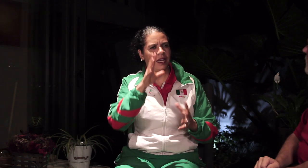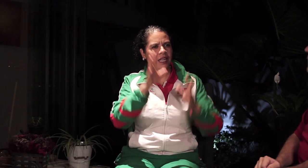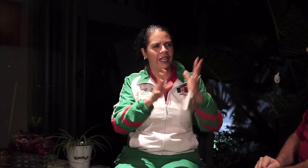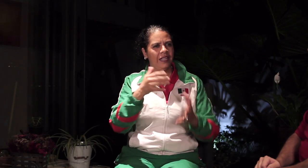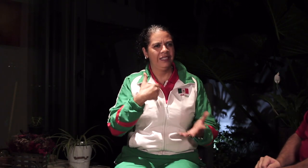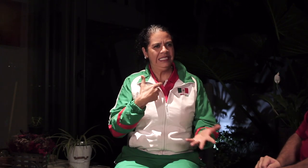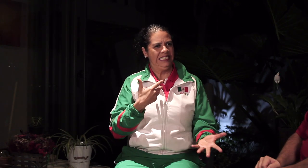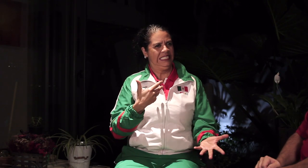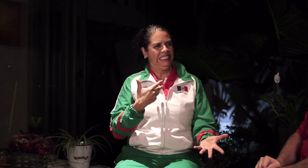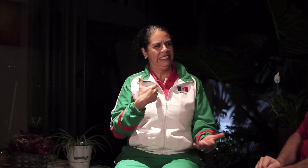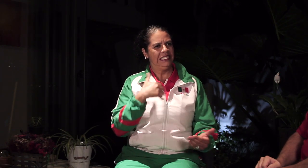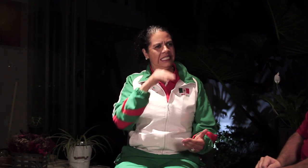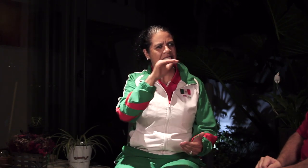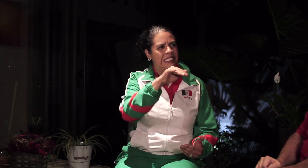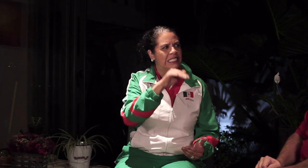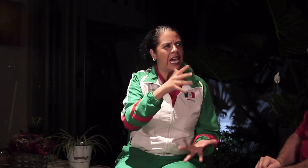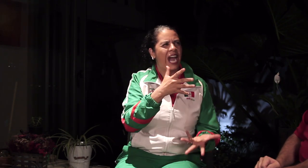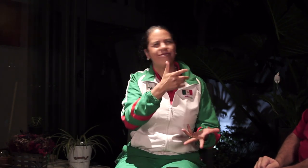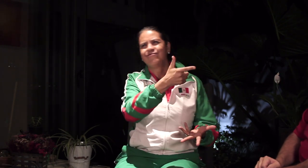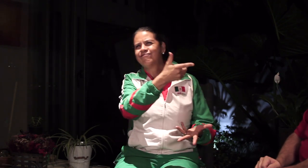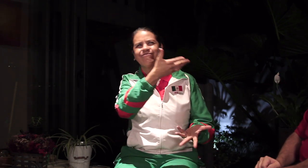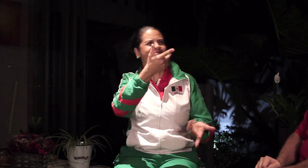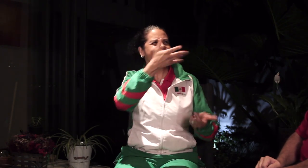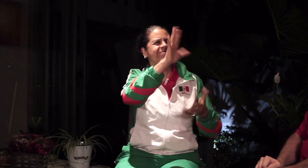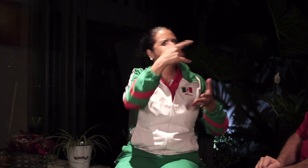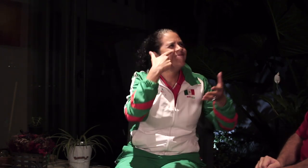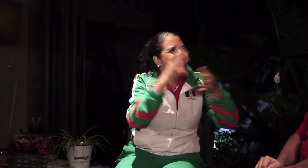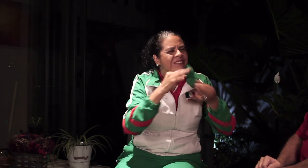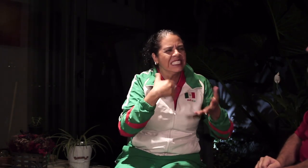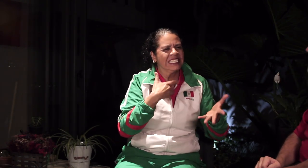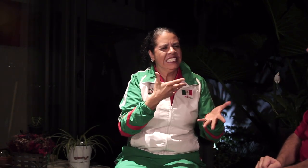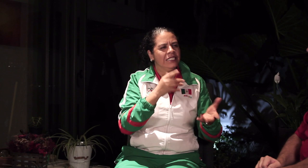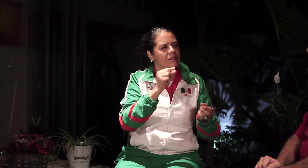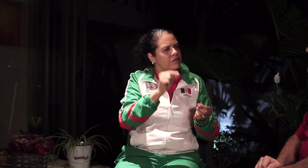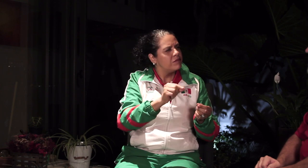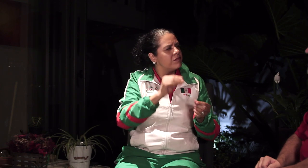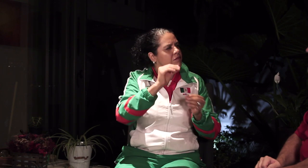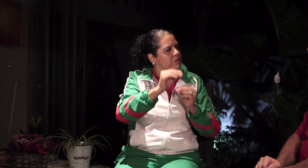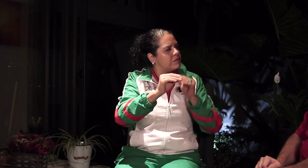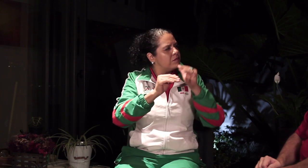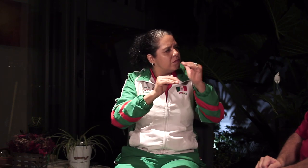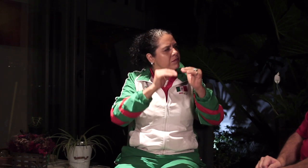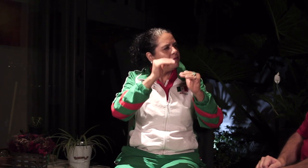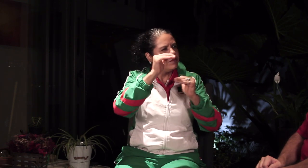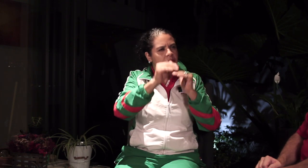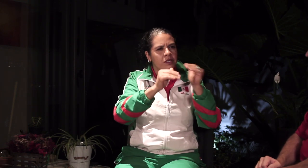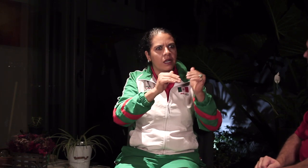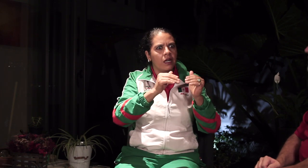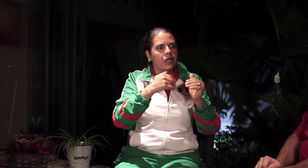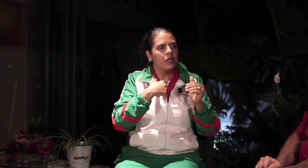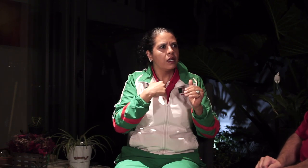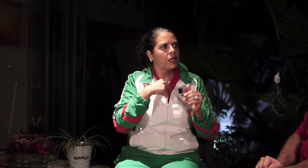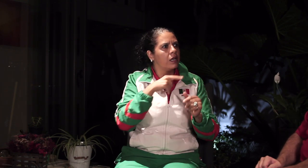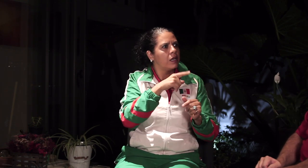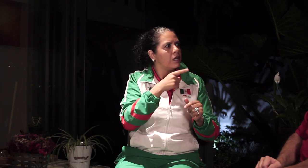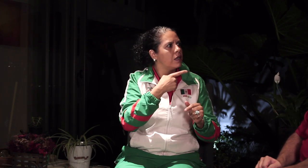[Xochitl]: At first, it was hard for me but in the end, I communicated better